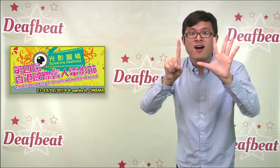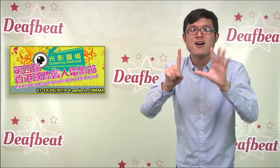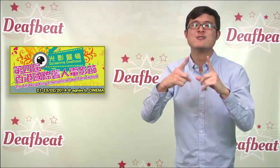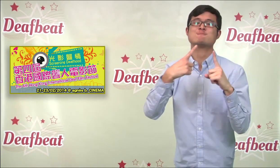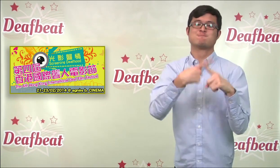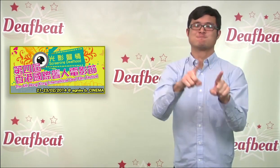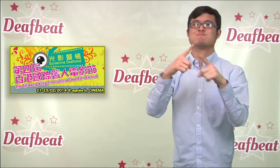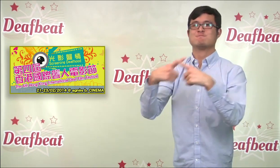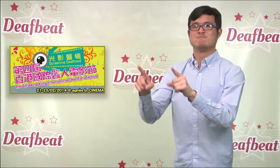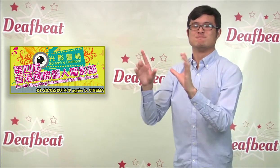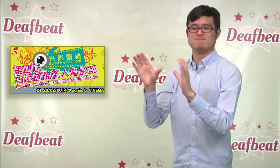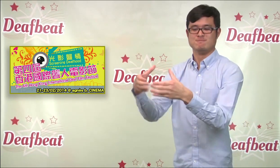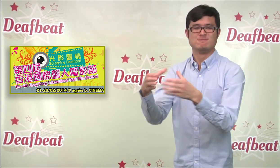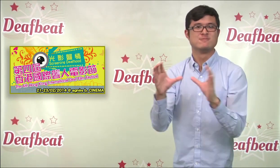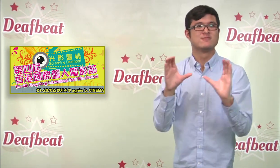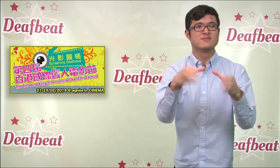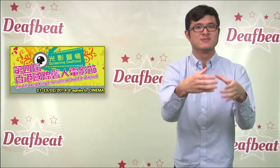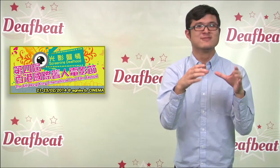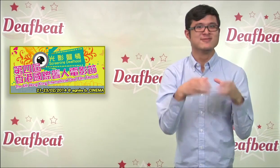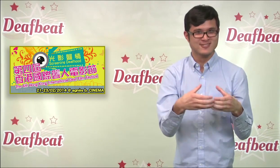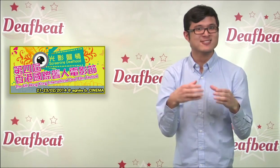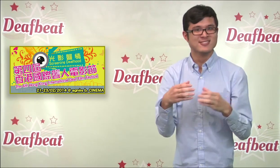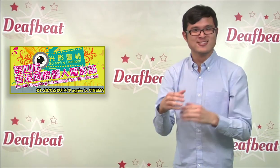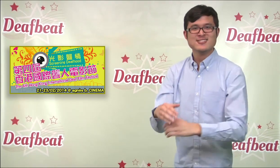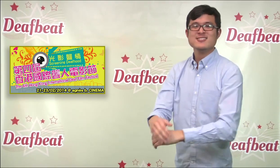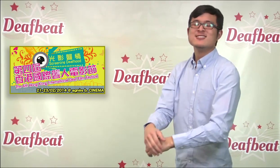following six themes.